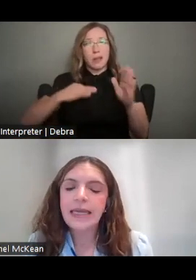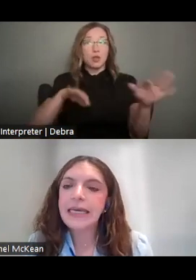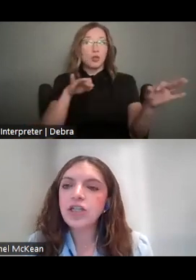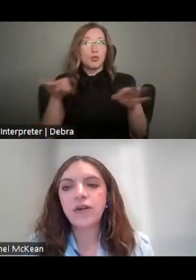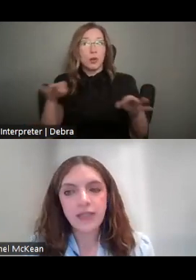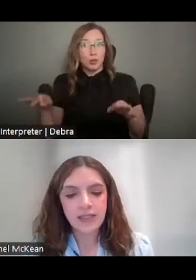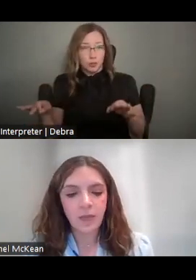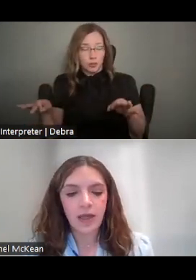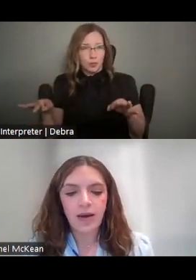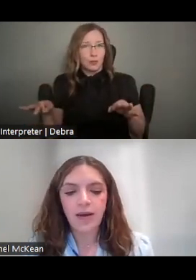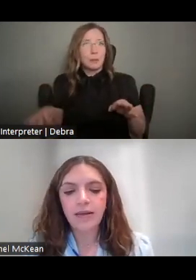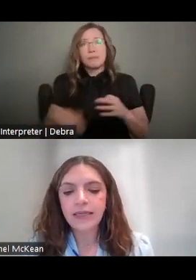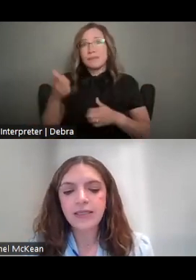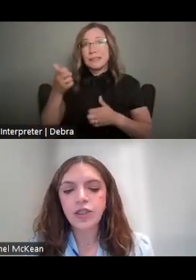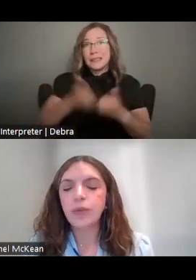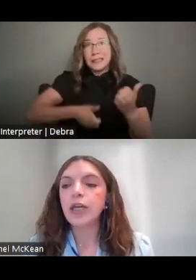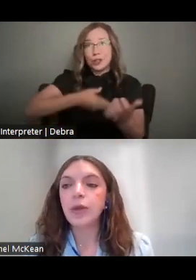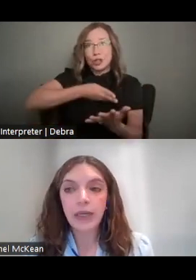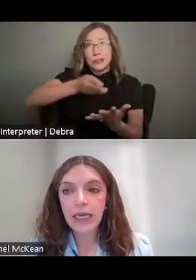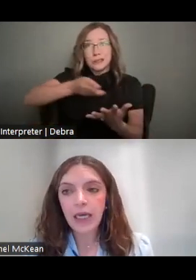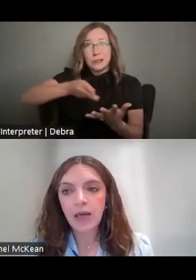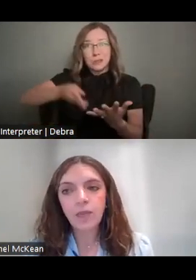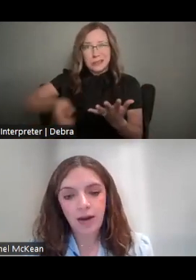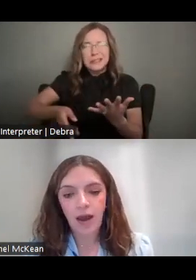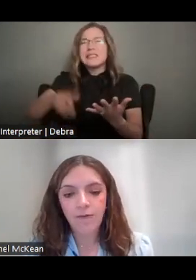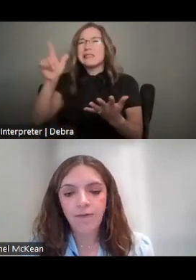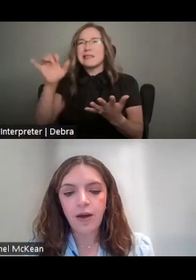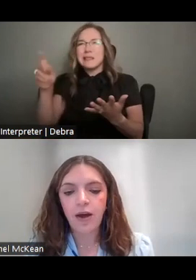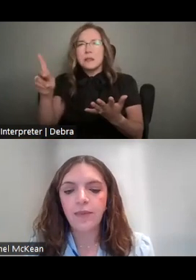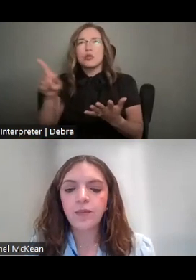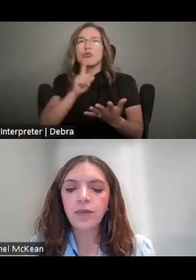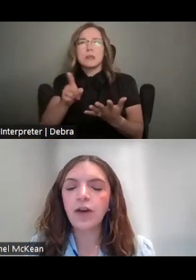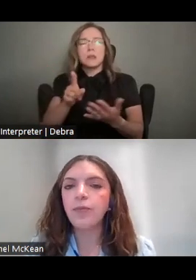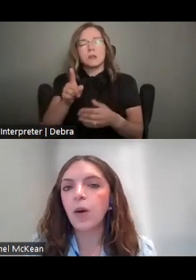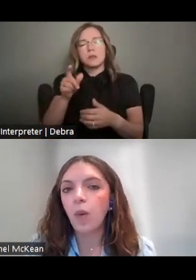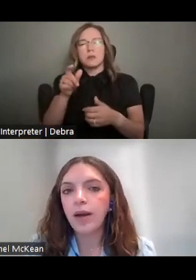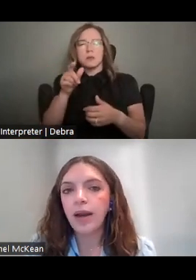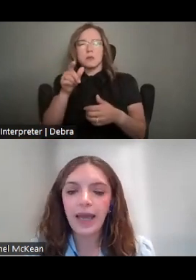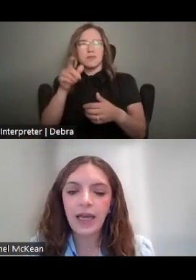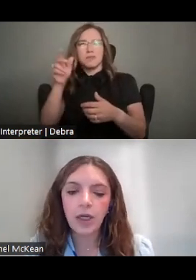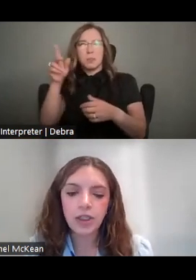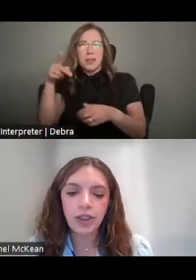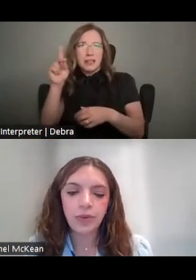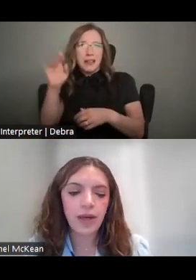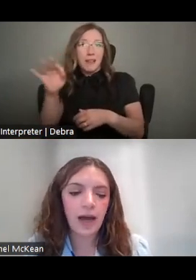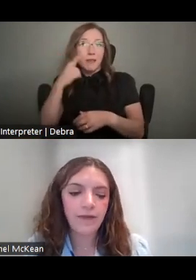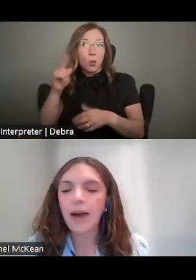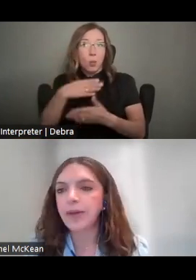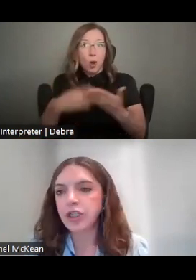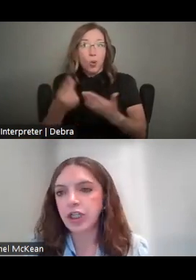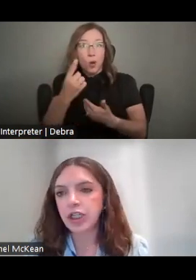AND THEN EACH OF THE DISCIPLINE LINKS TO A UNIQUE PDF OF PART ONE AND PART TWO OF APPLICATION